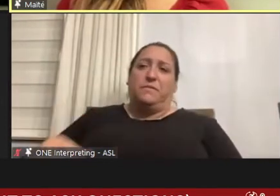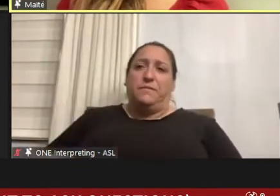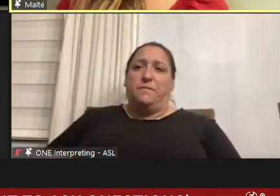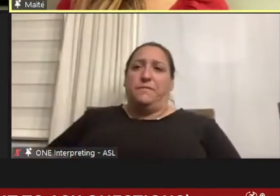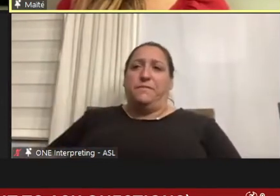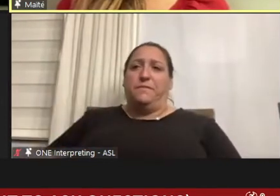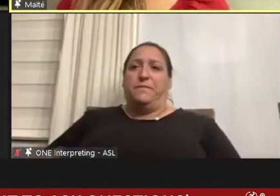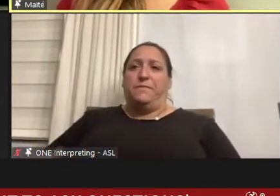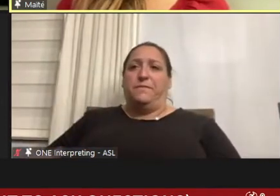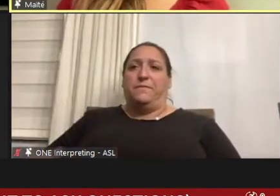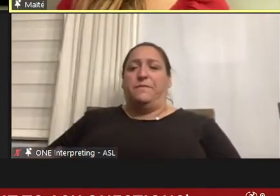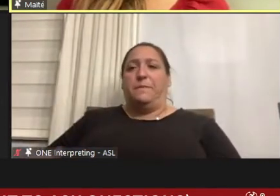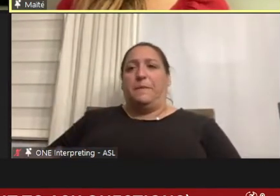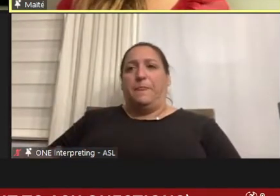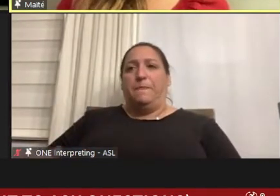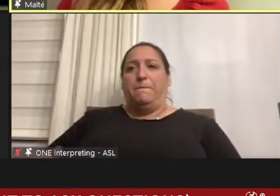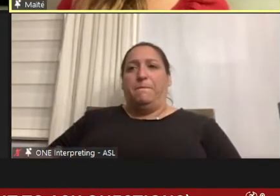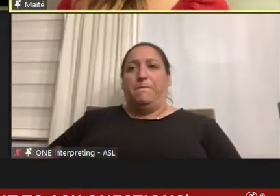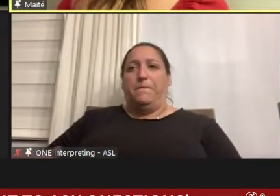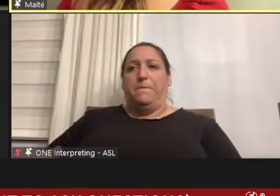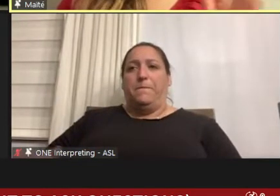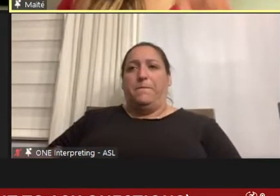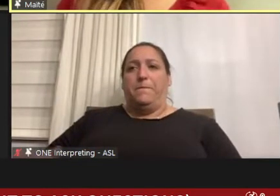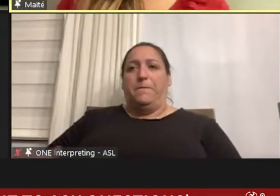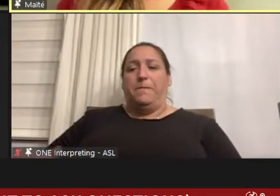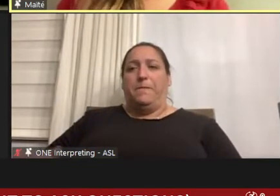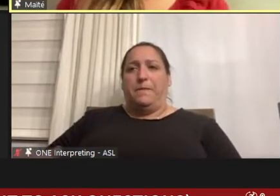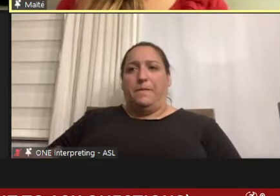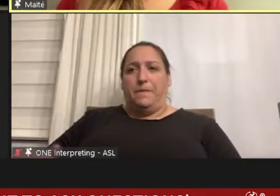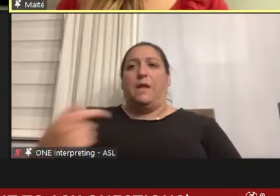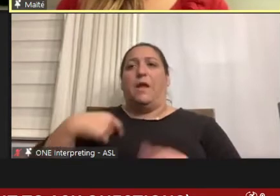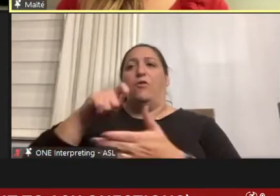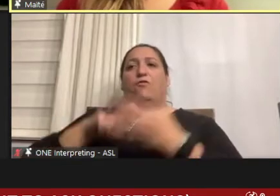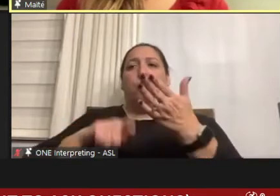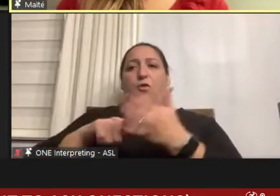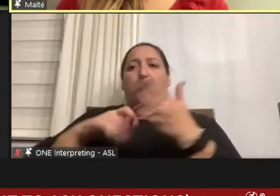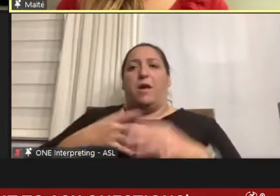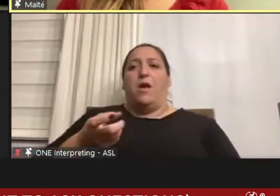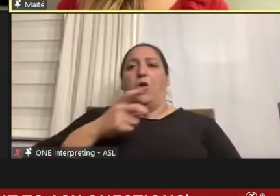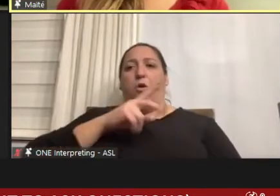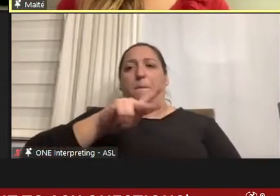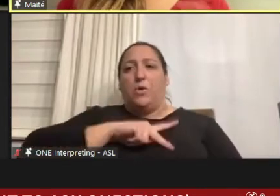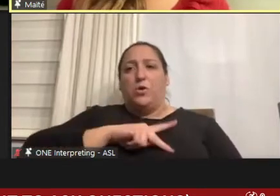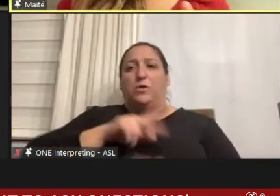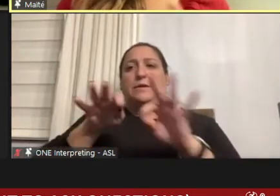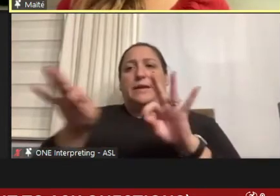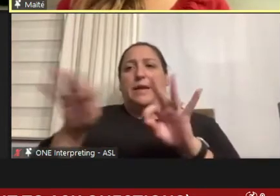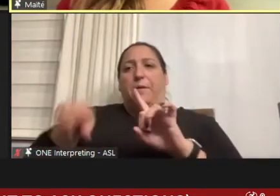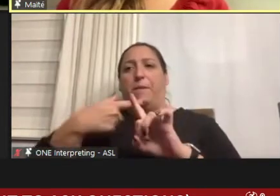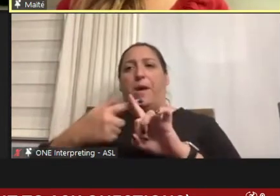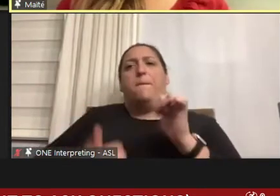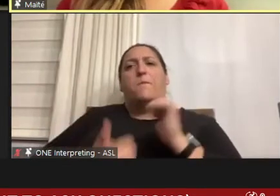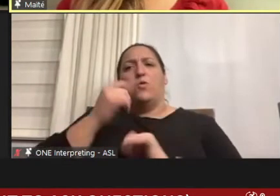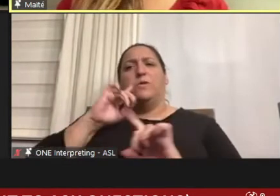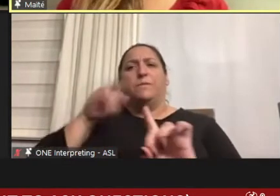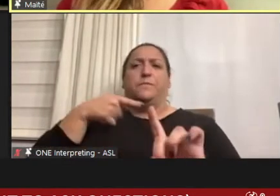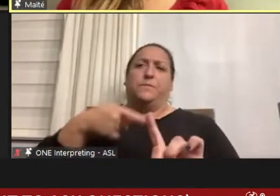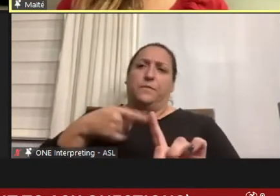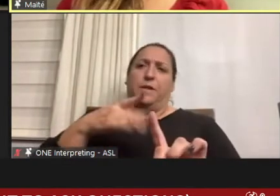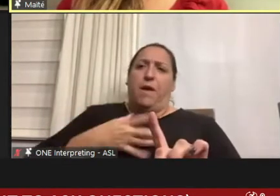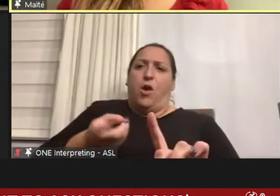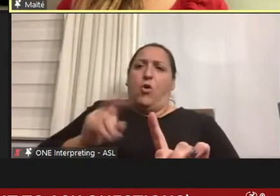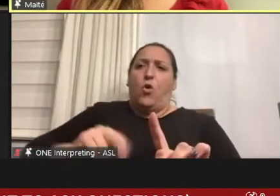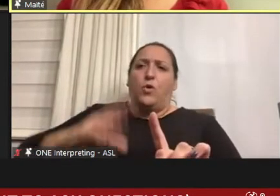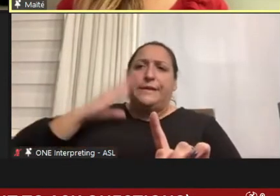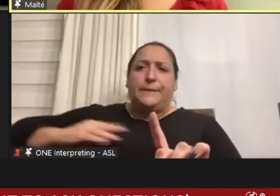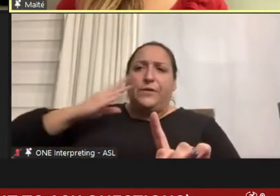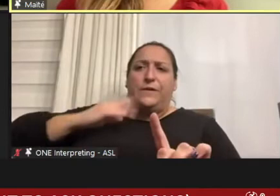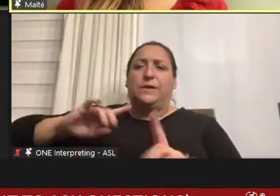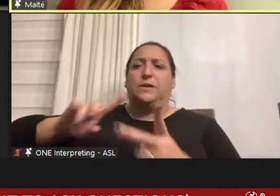So I wrote my personal statement mostly about my own experiences and came up quite a bit